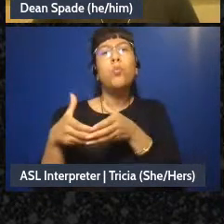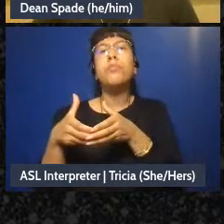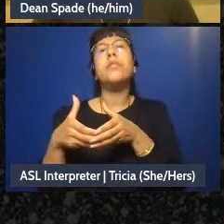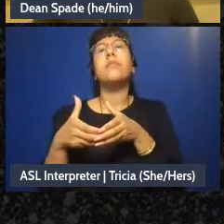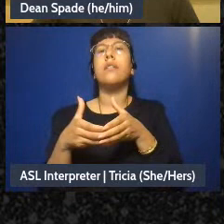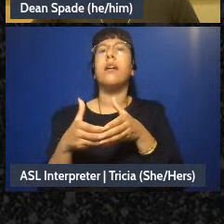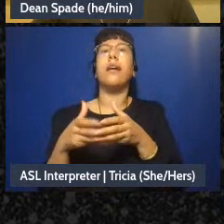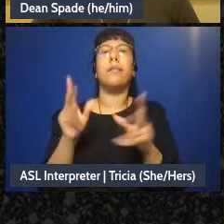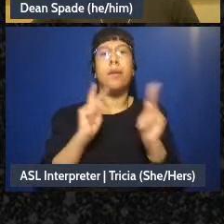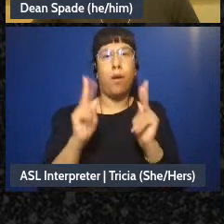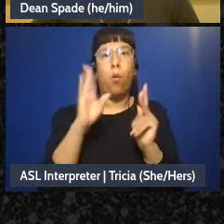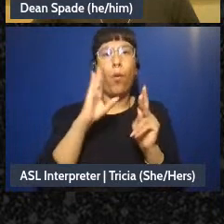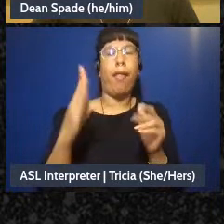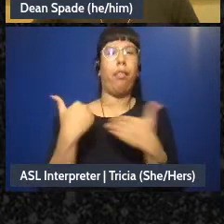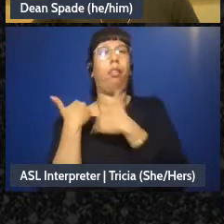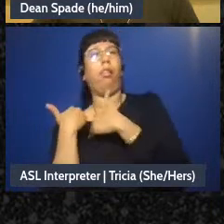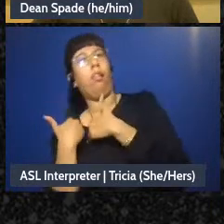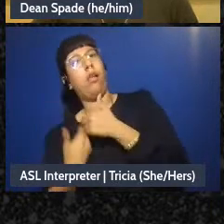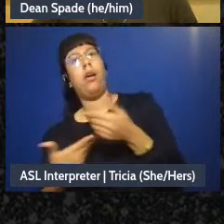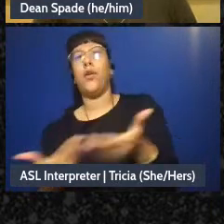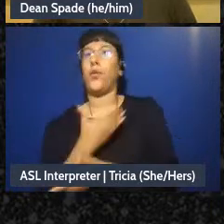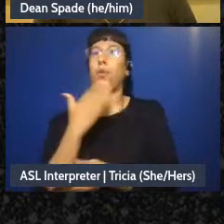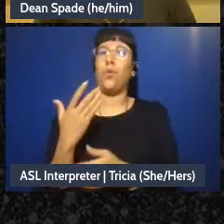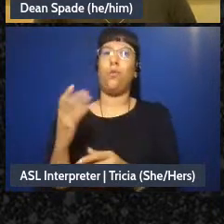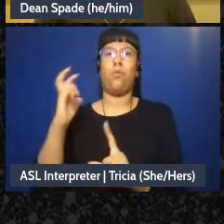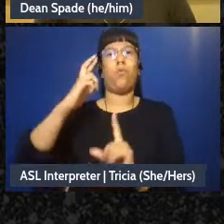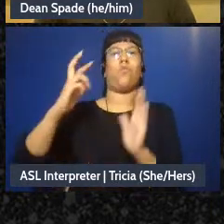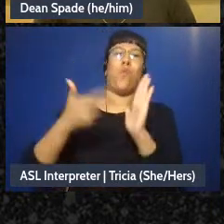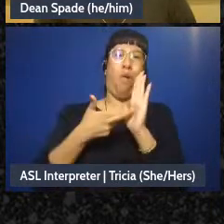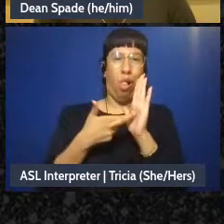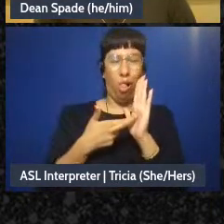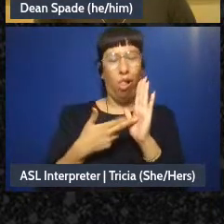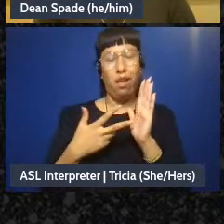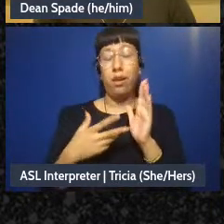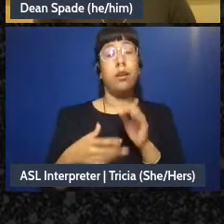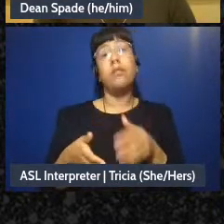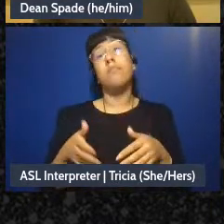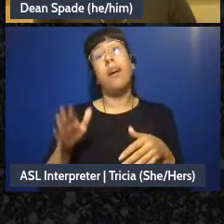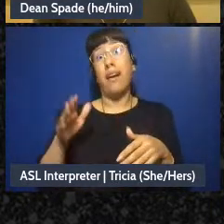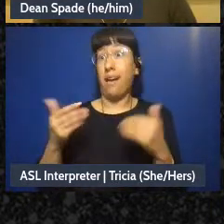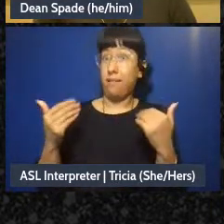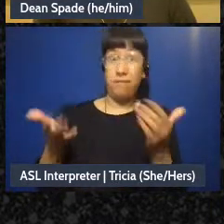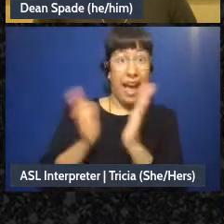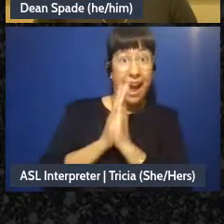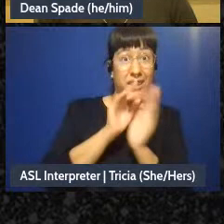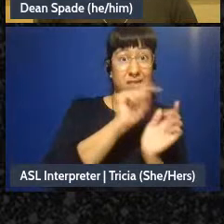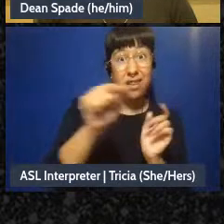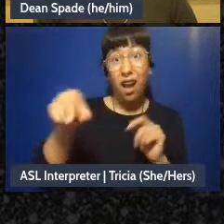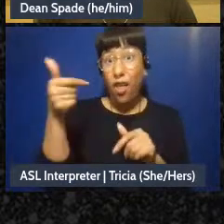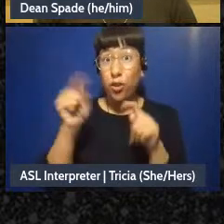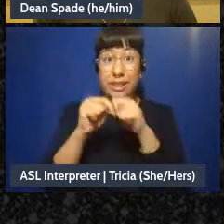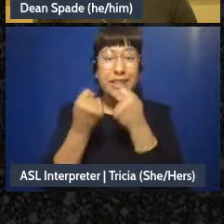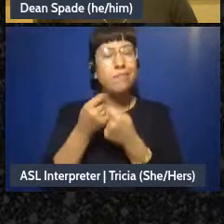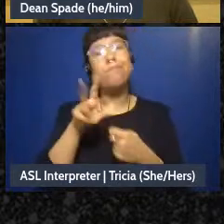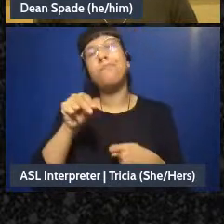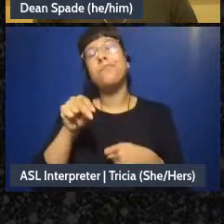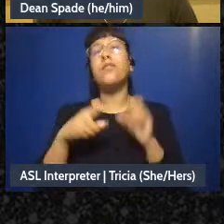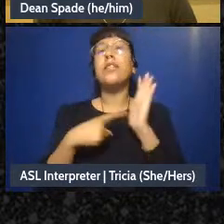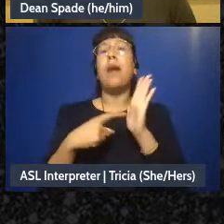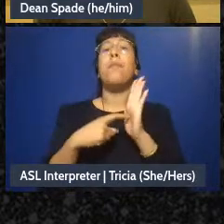the group without asking everybody, especially founders and workaholics. And so if there's just